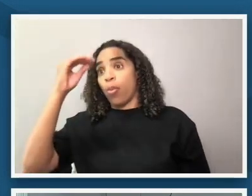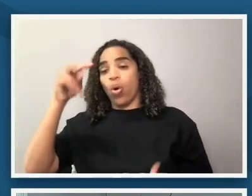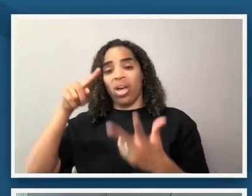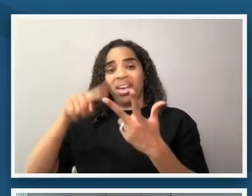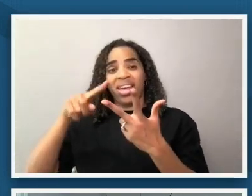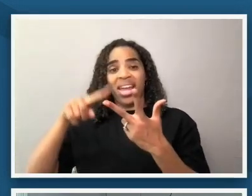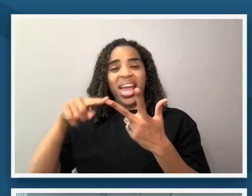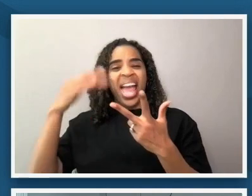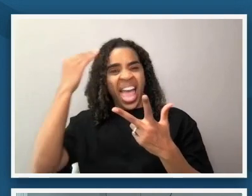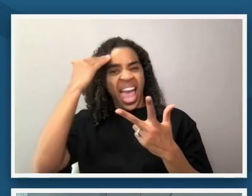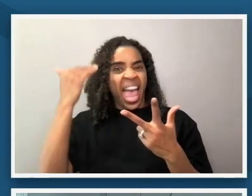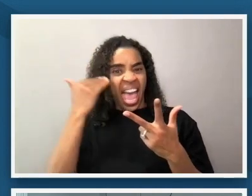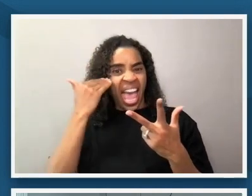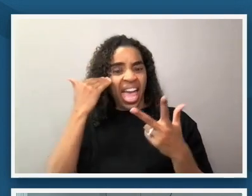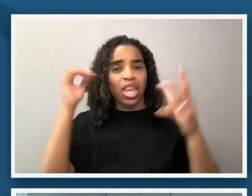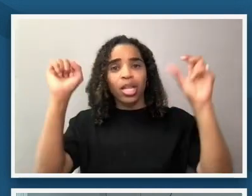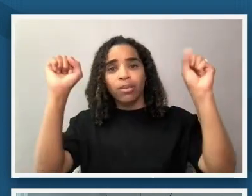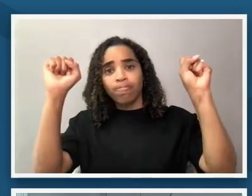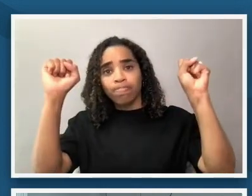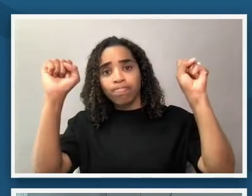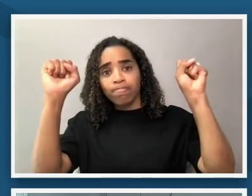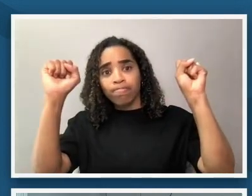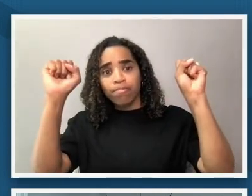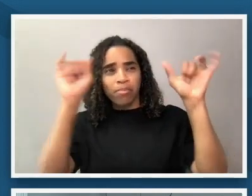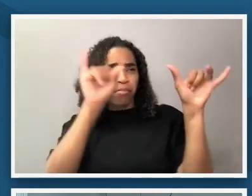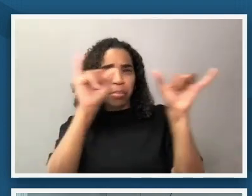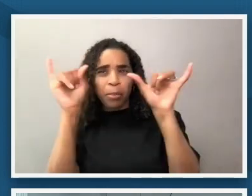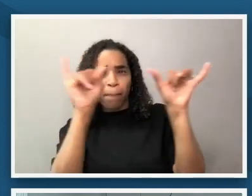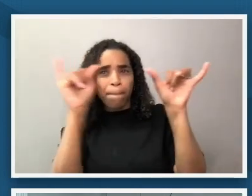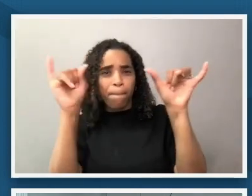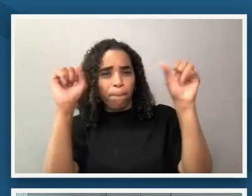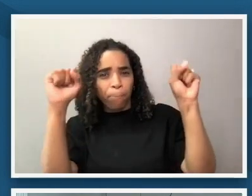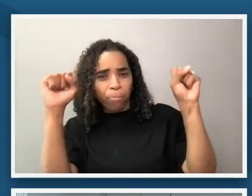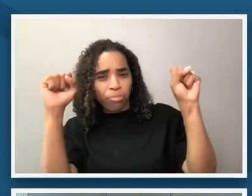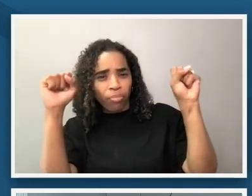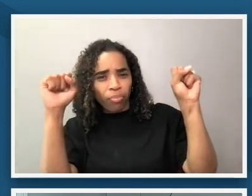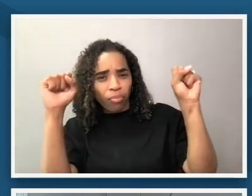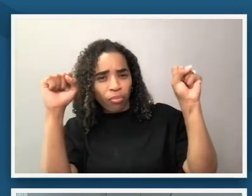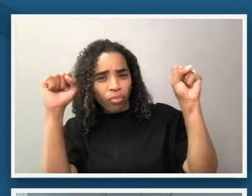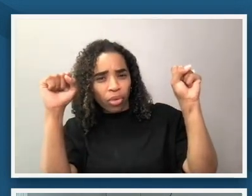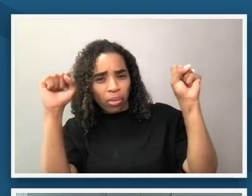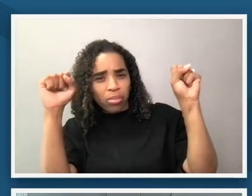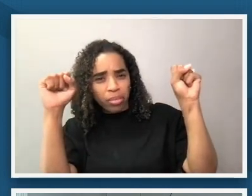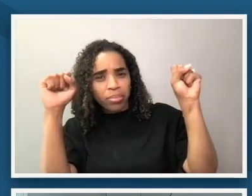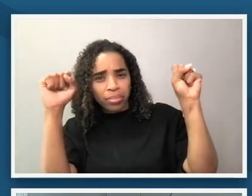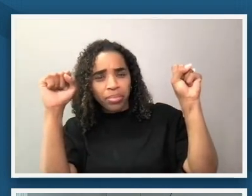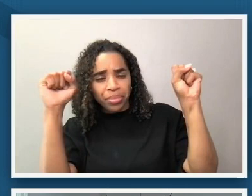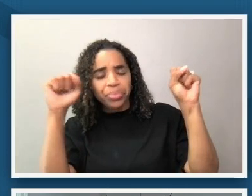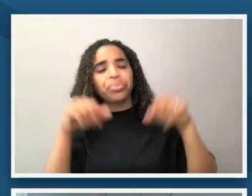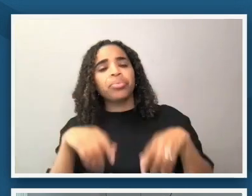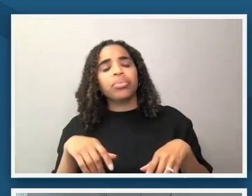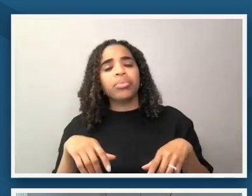you know of equal stature you know there's this horizontal